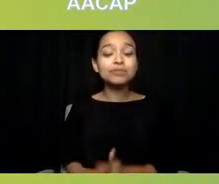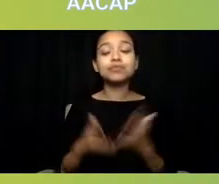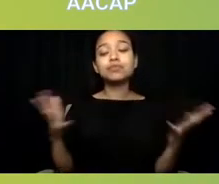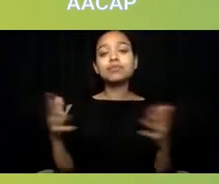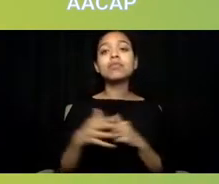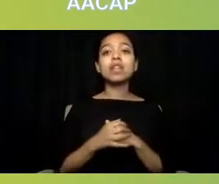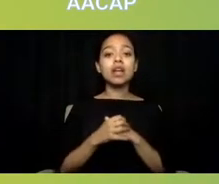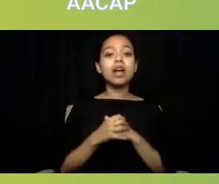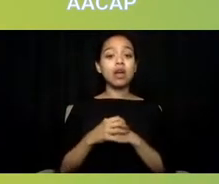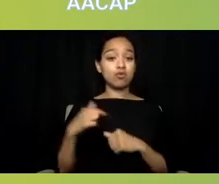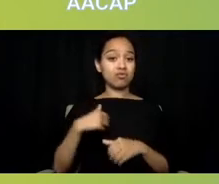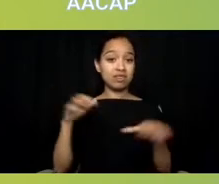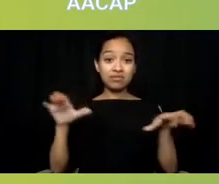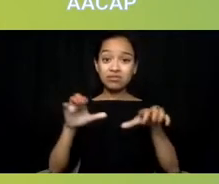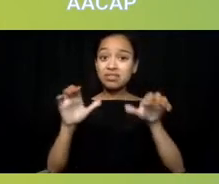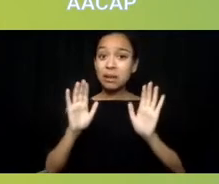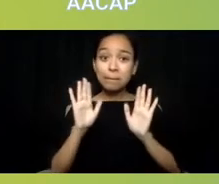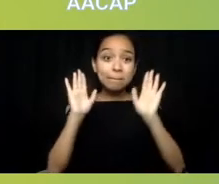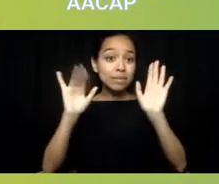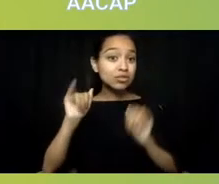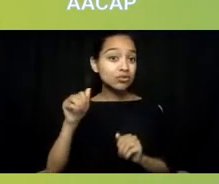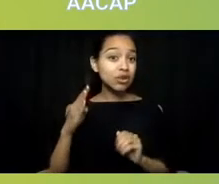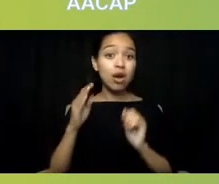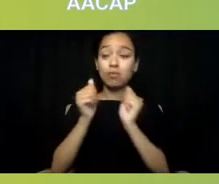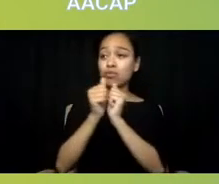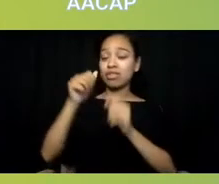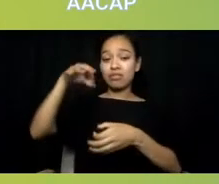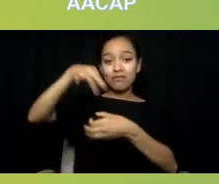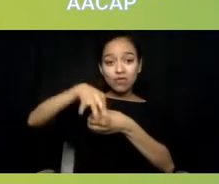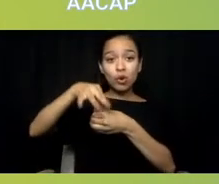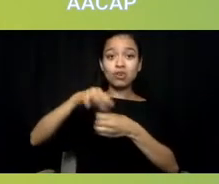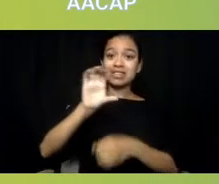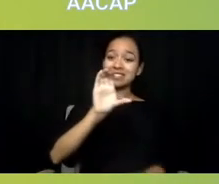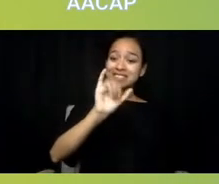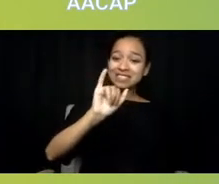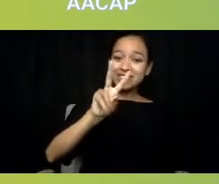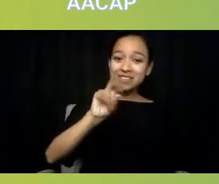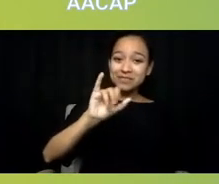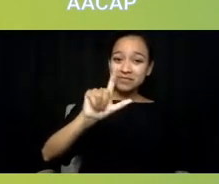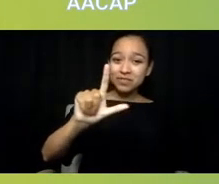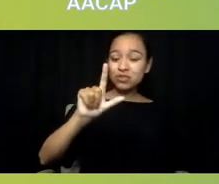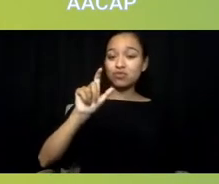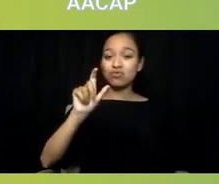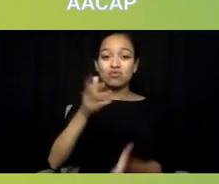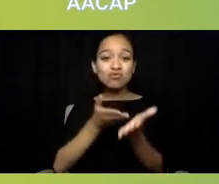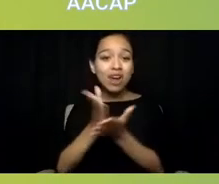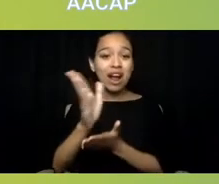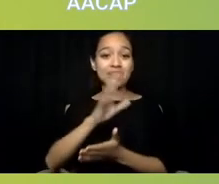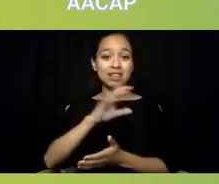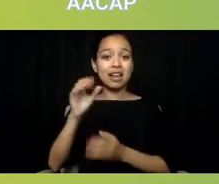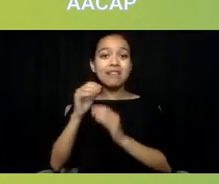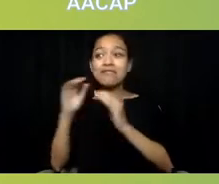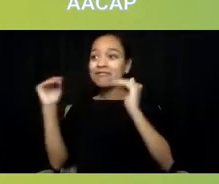fair housing, fair employment, civil rights. We need to take that sort of template